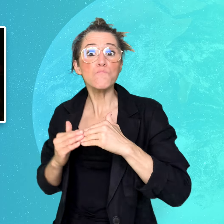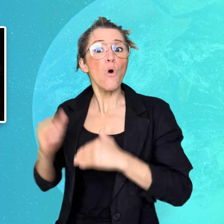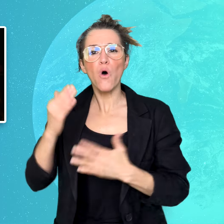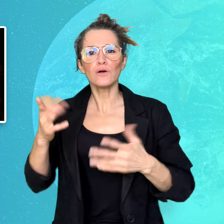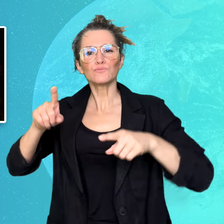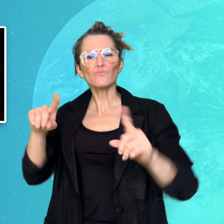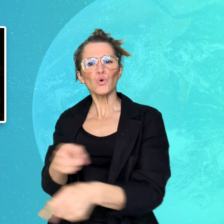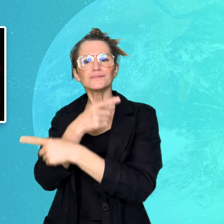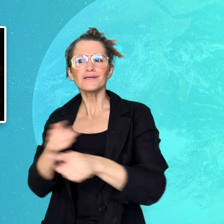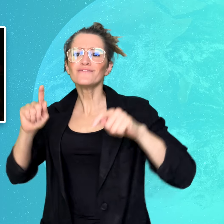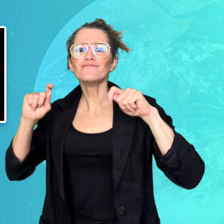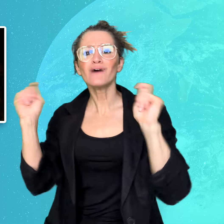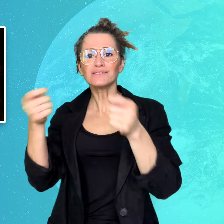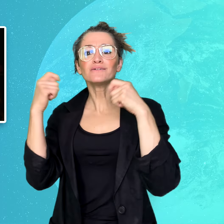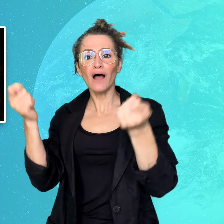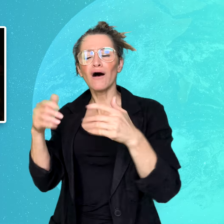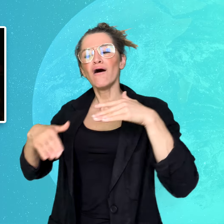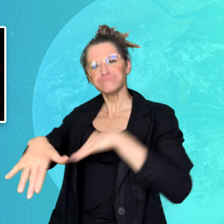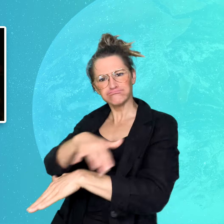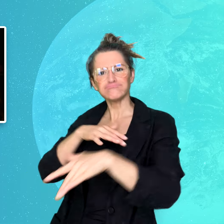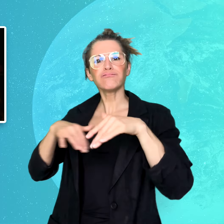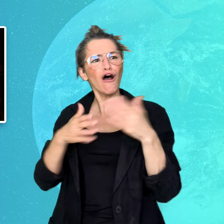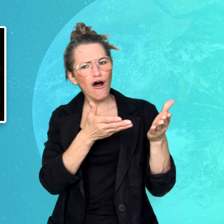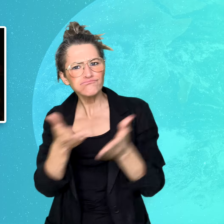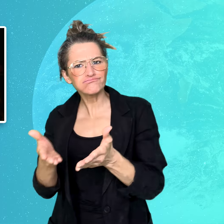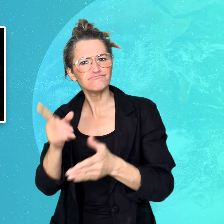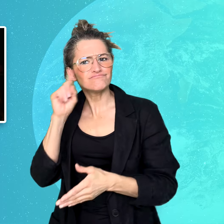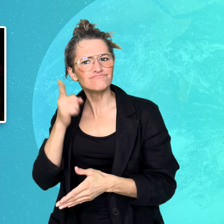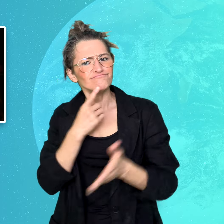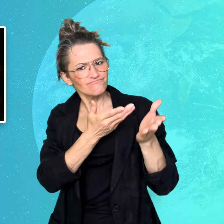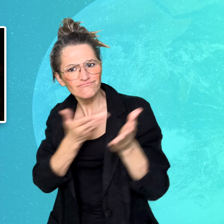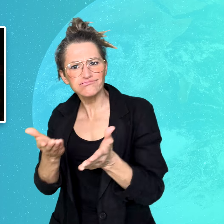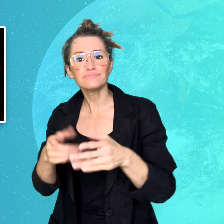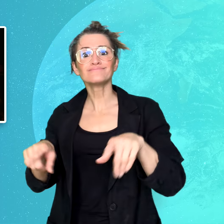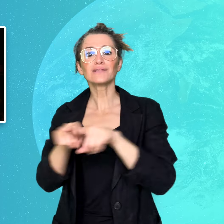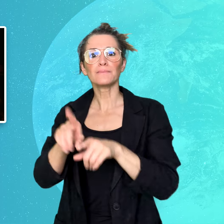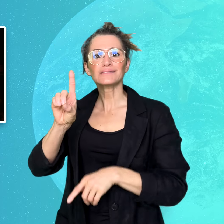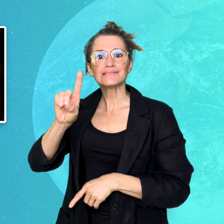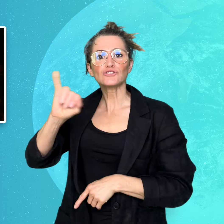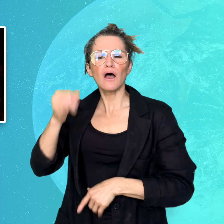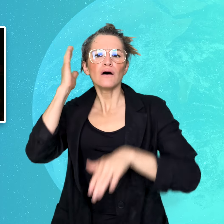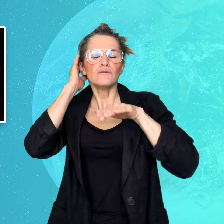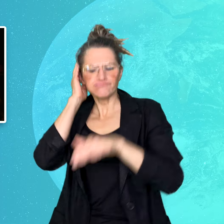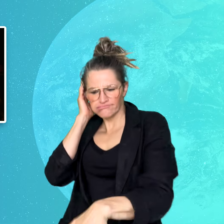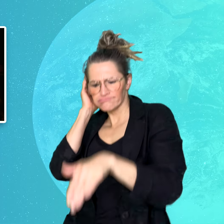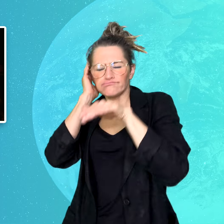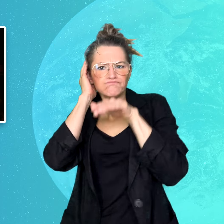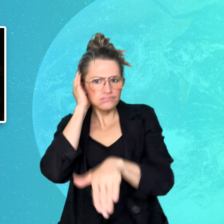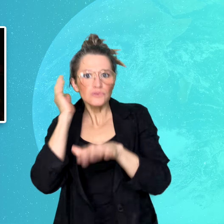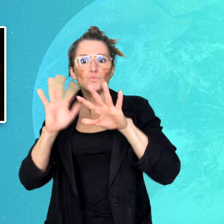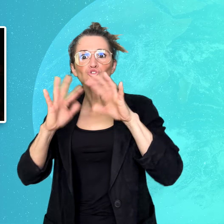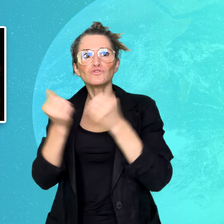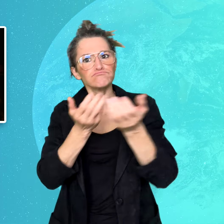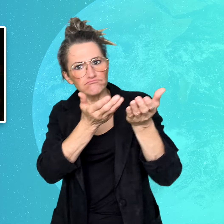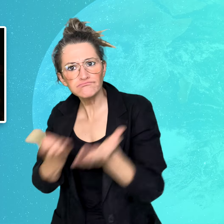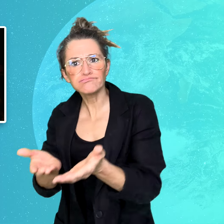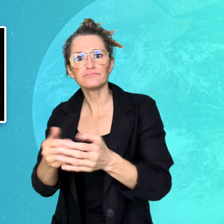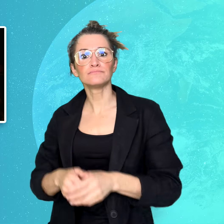and DJ workshops. Now, Deaf-friendly clubbing is slowly gaining traction.